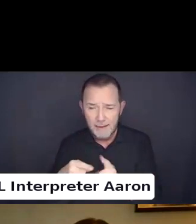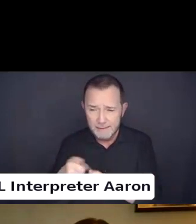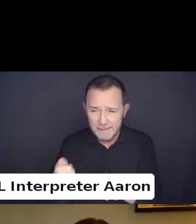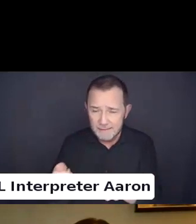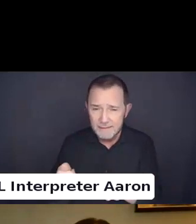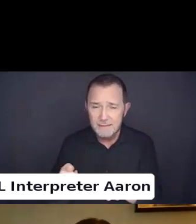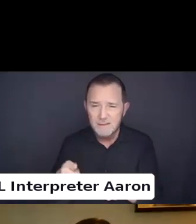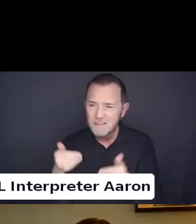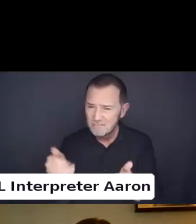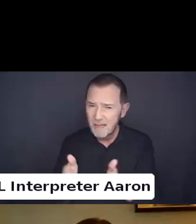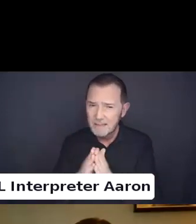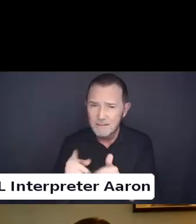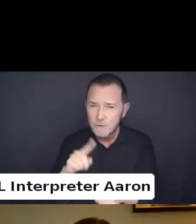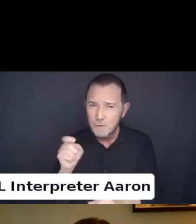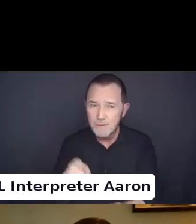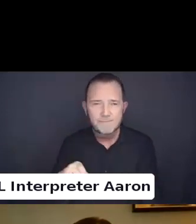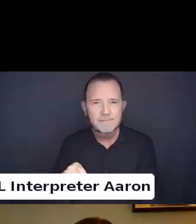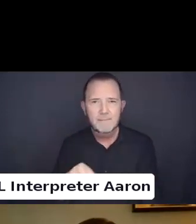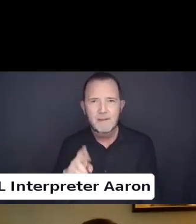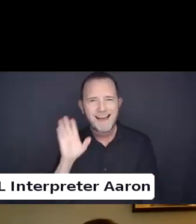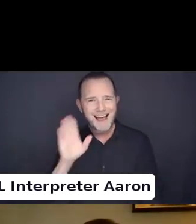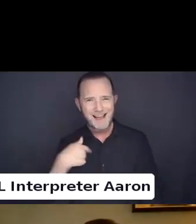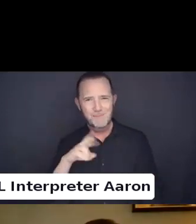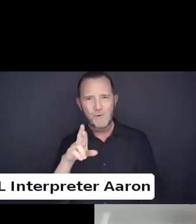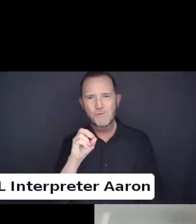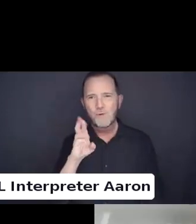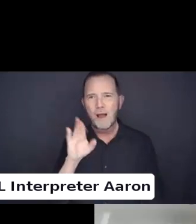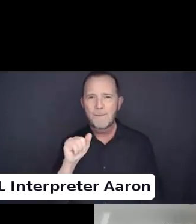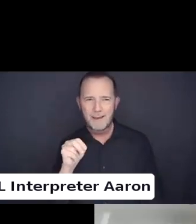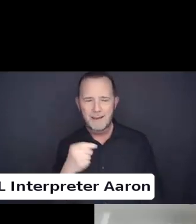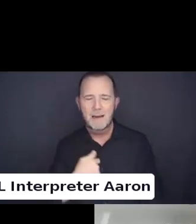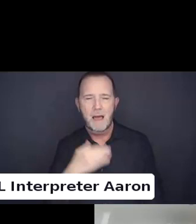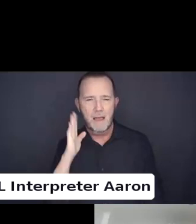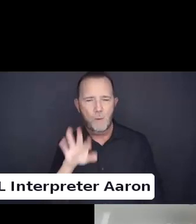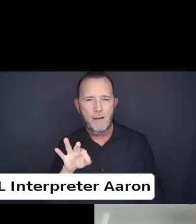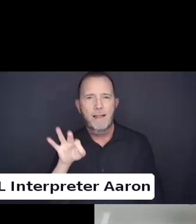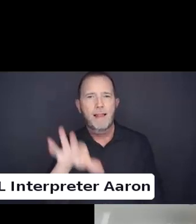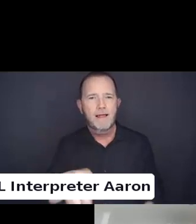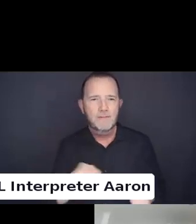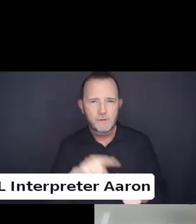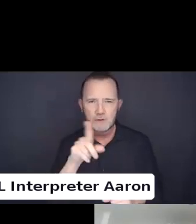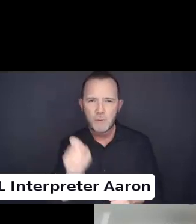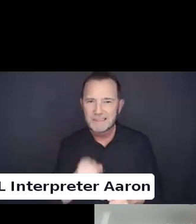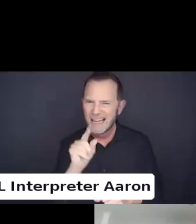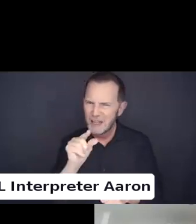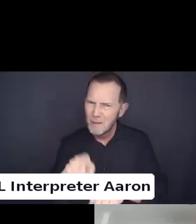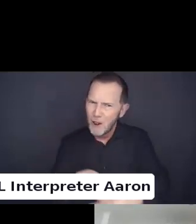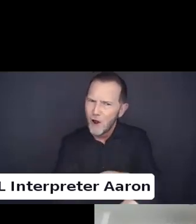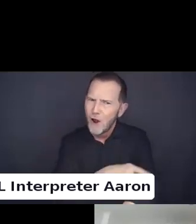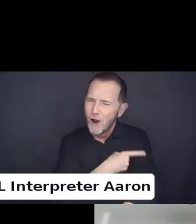It is Robin. I'm going to be asking the first question. It's a little long so give me a minute.